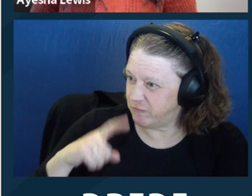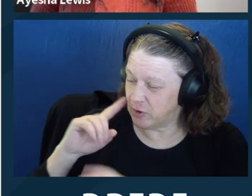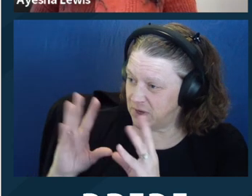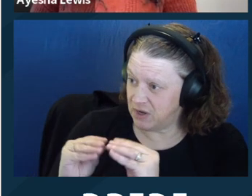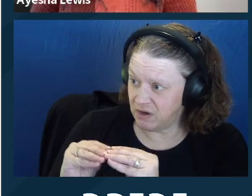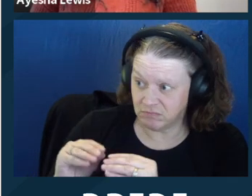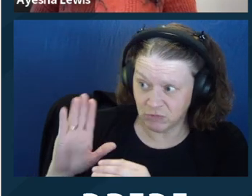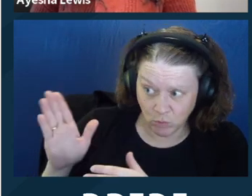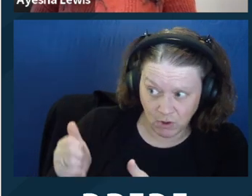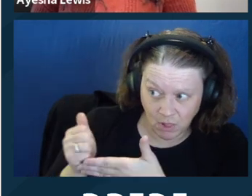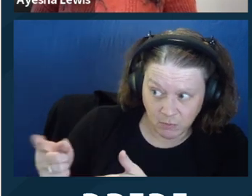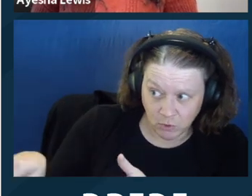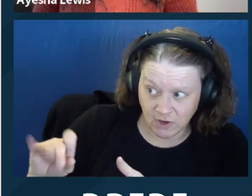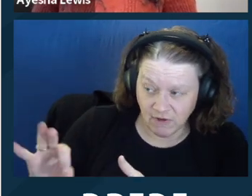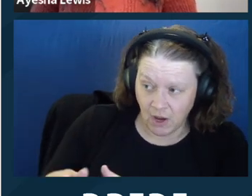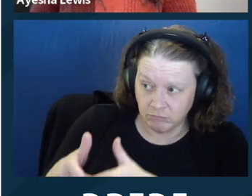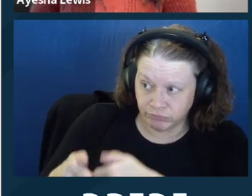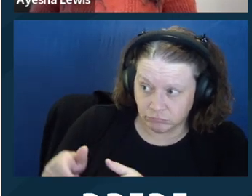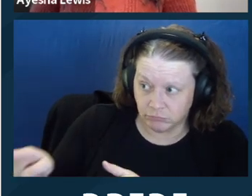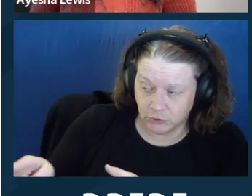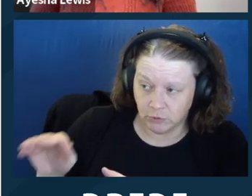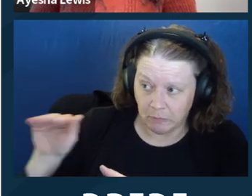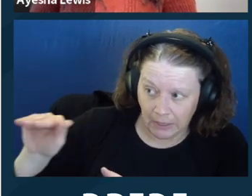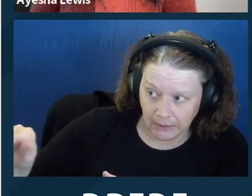what works. But some people have not yet had a chance